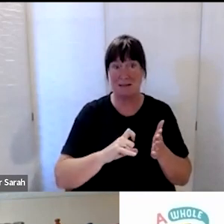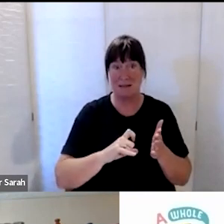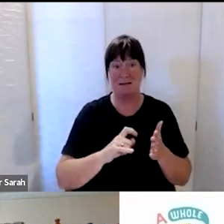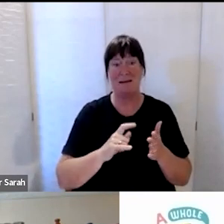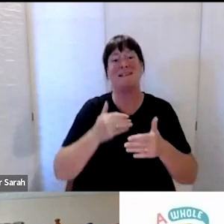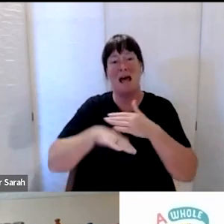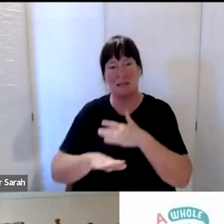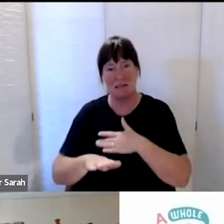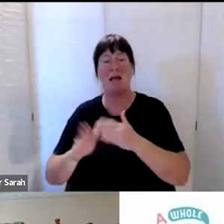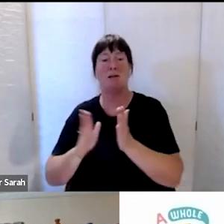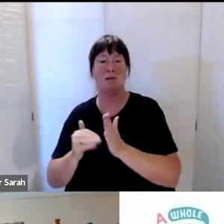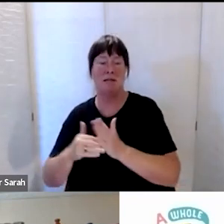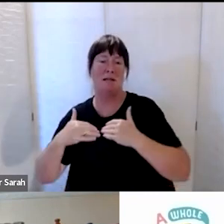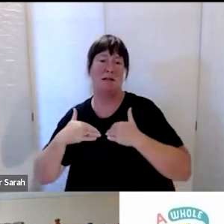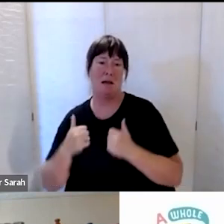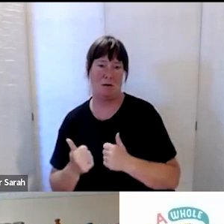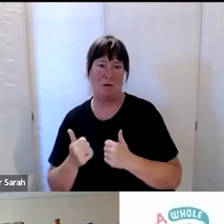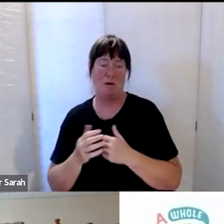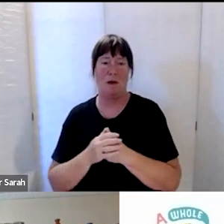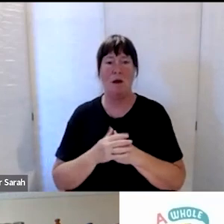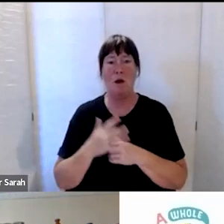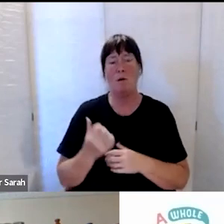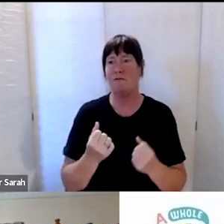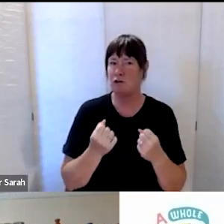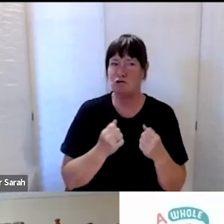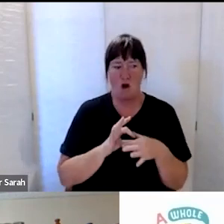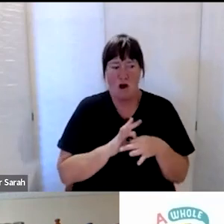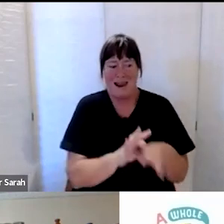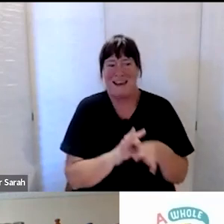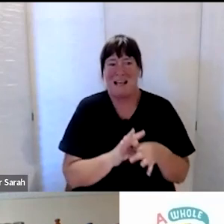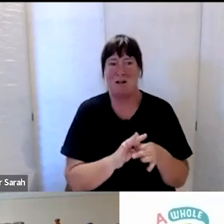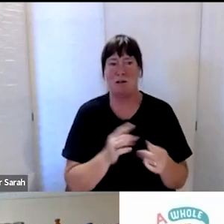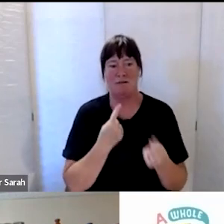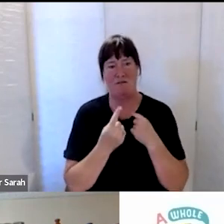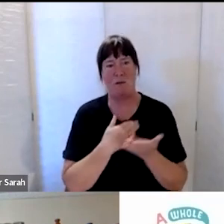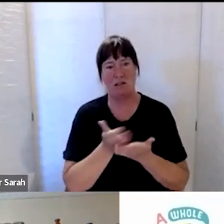and we have very strong links and lots of sharing of information and